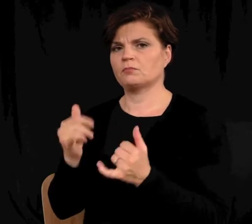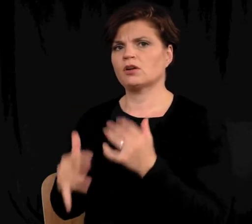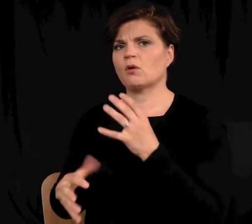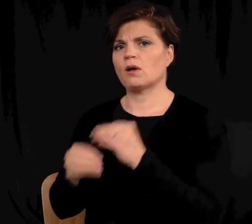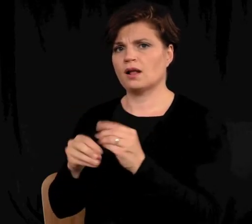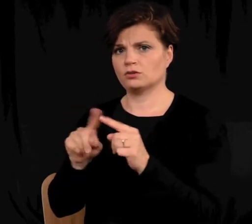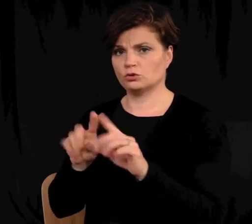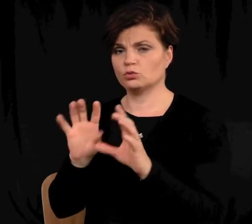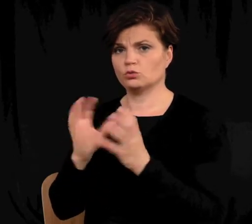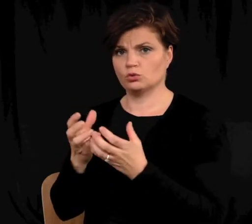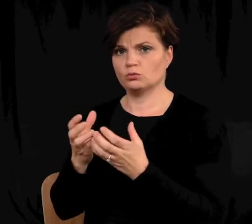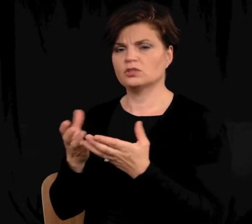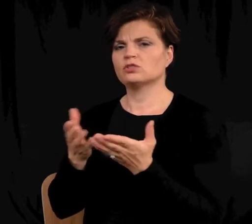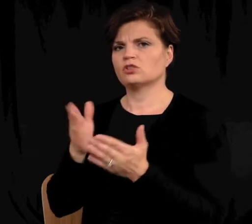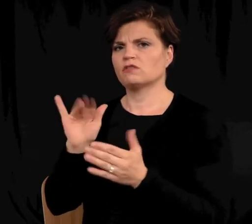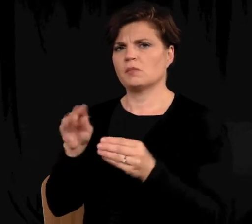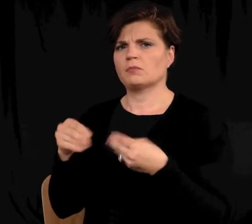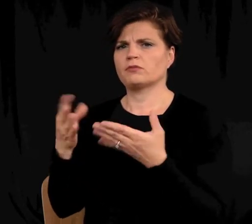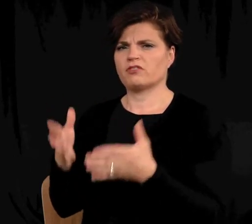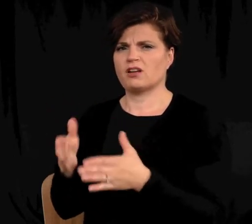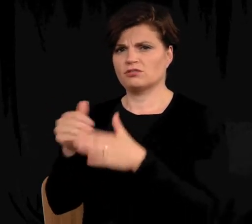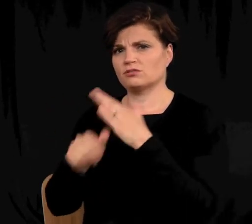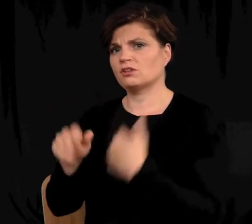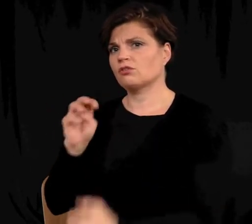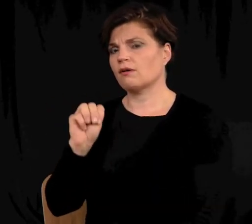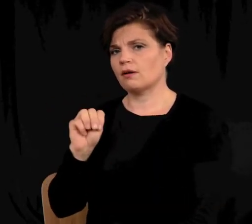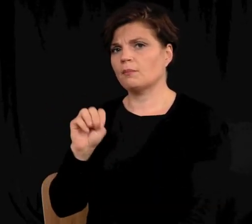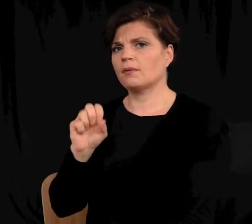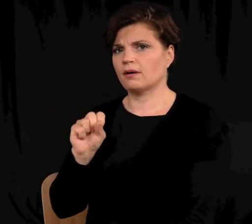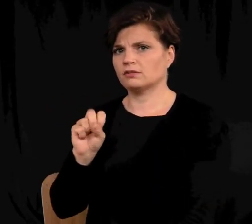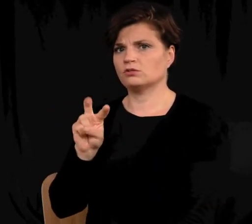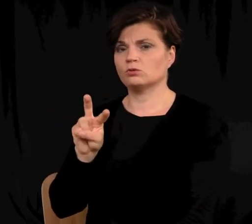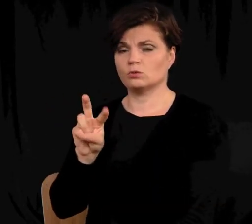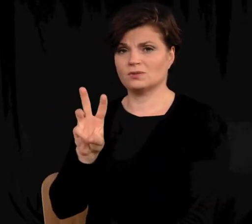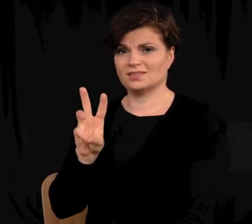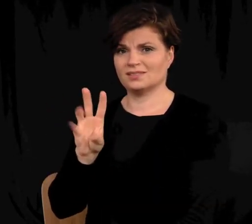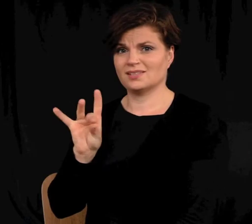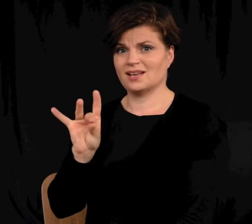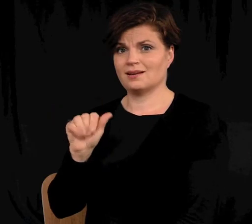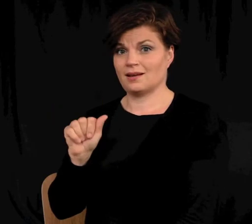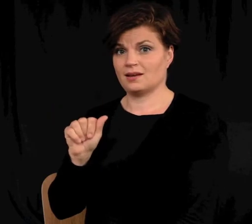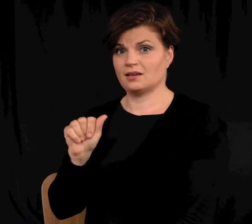people have been added to groups served by providers under MS268A,